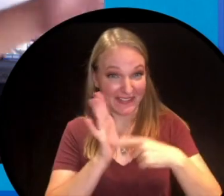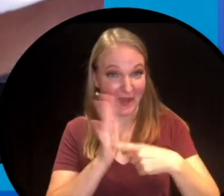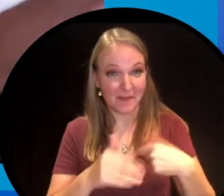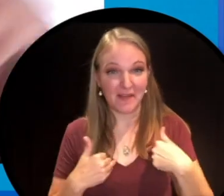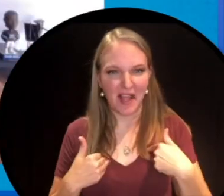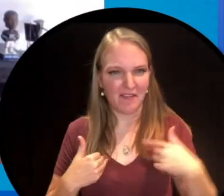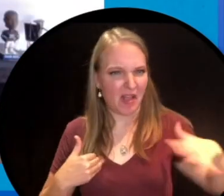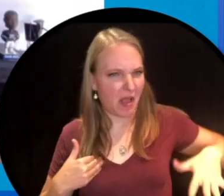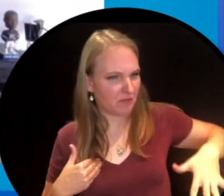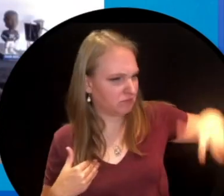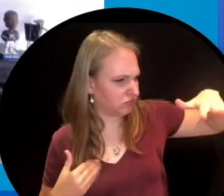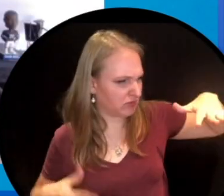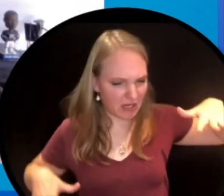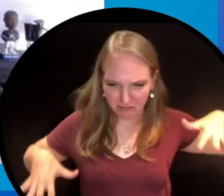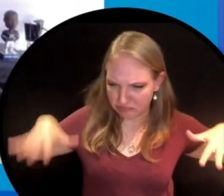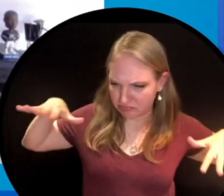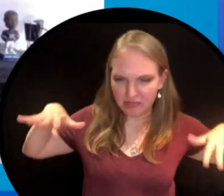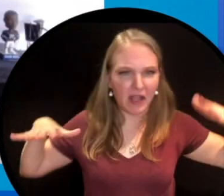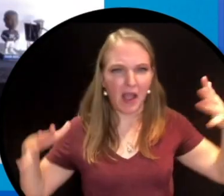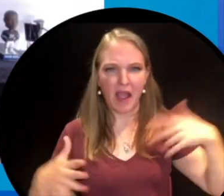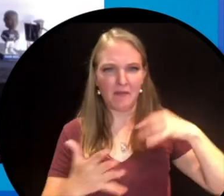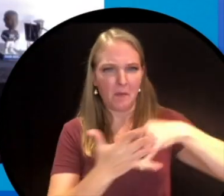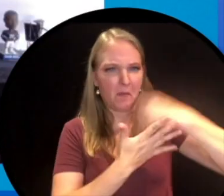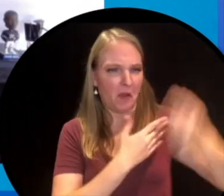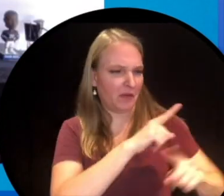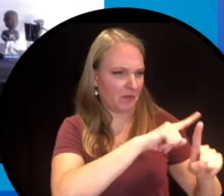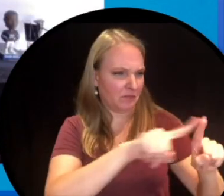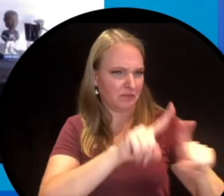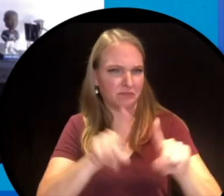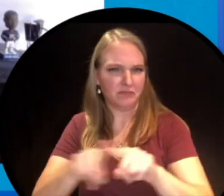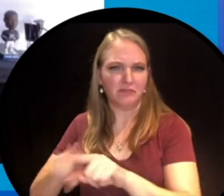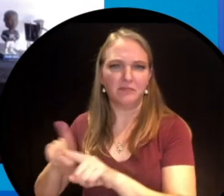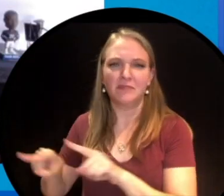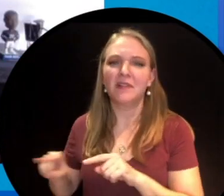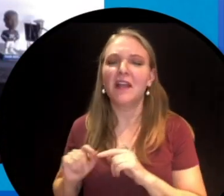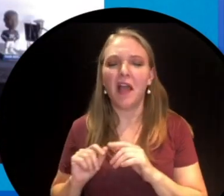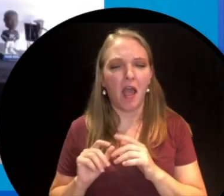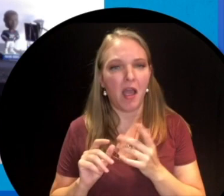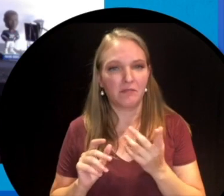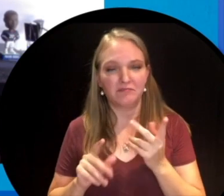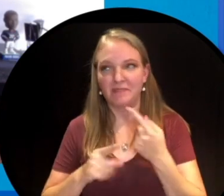got stuff all over the place I'm working on. All sorts of projects and of course like any artist,